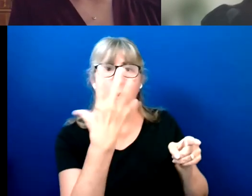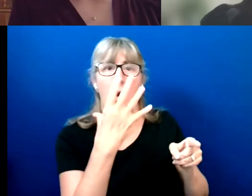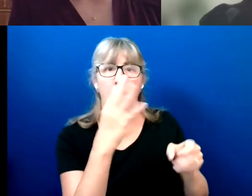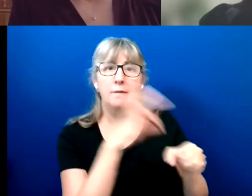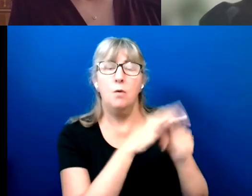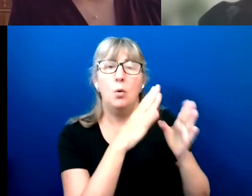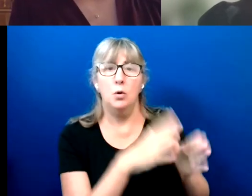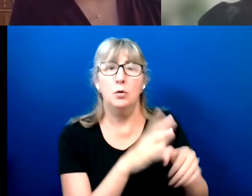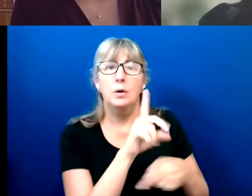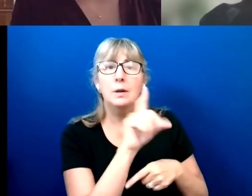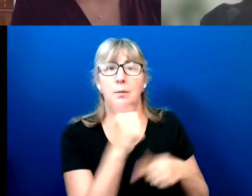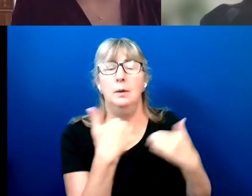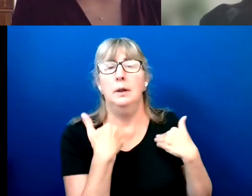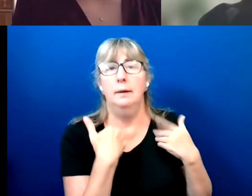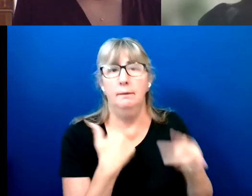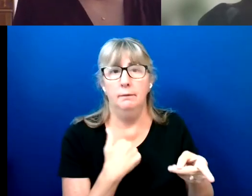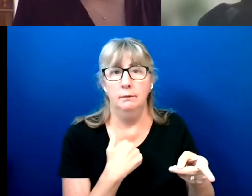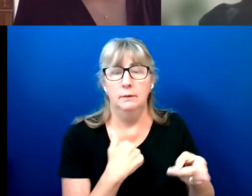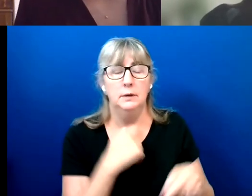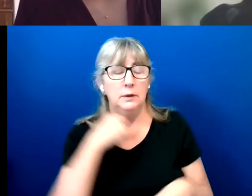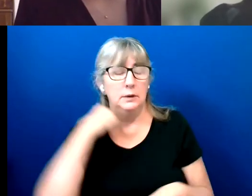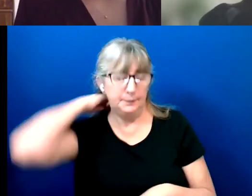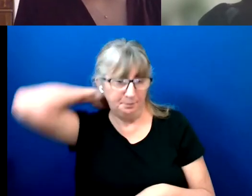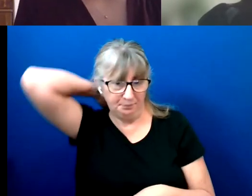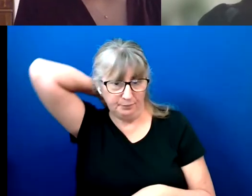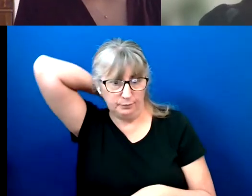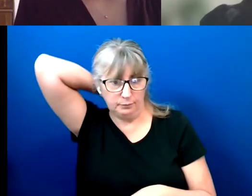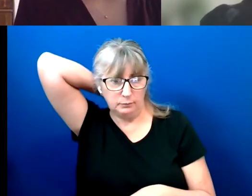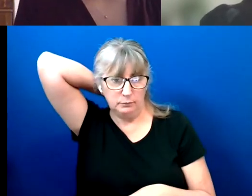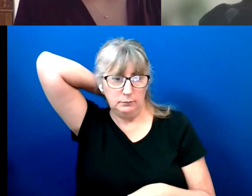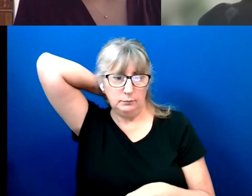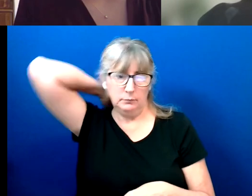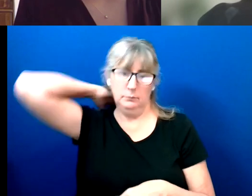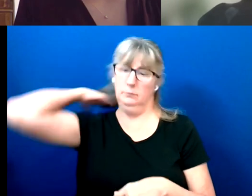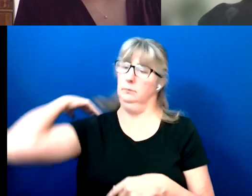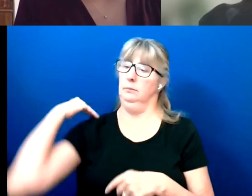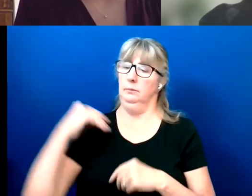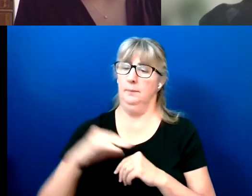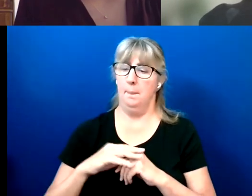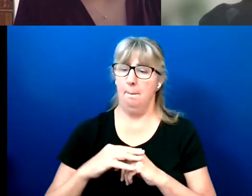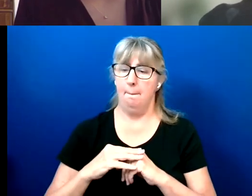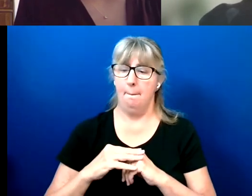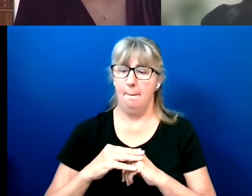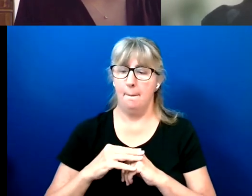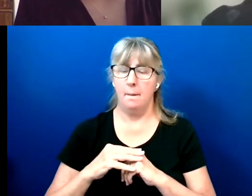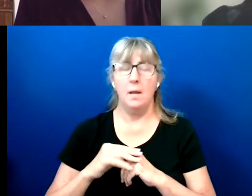And in some other measures, there really wasn't a difference. Right.